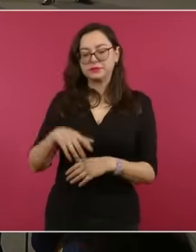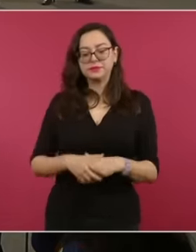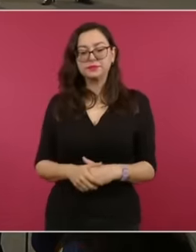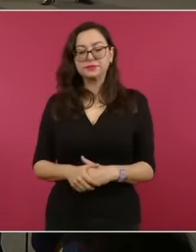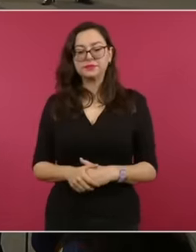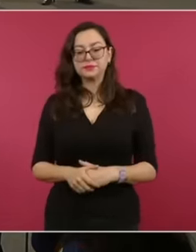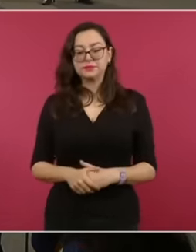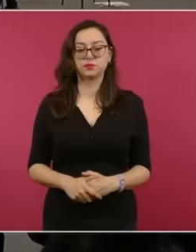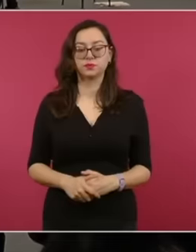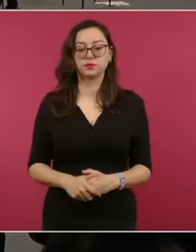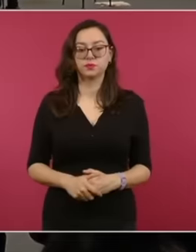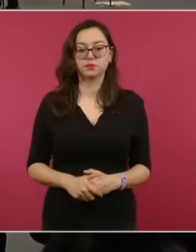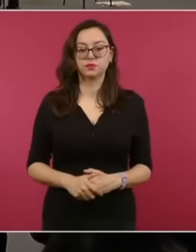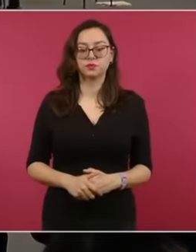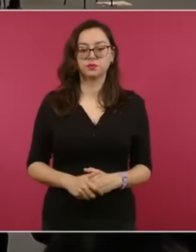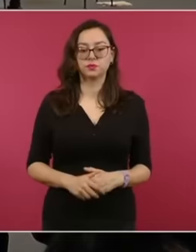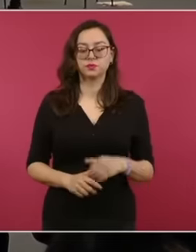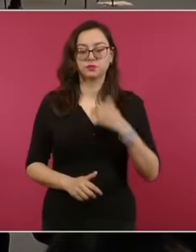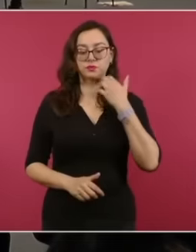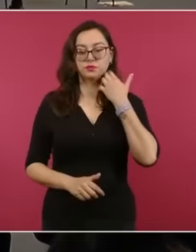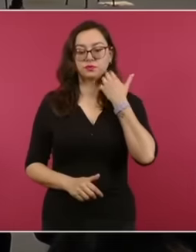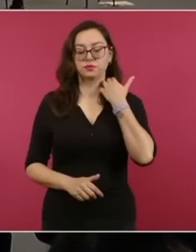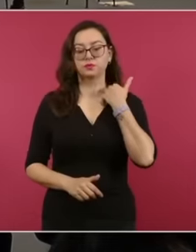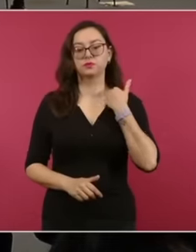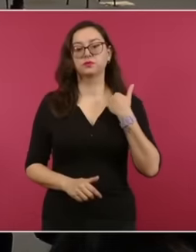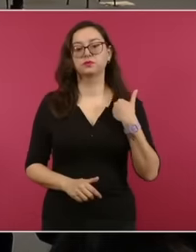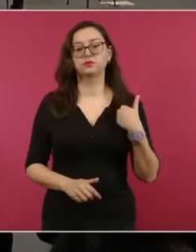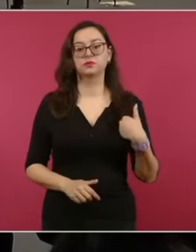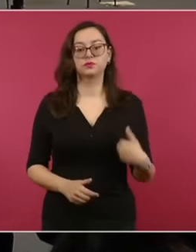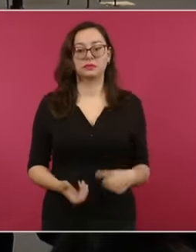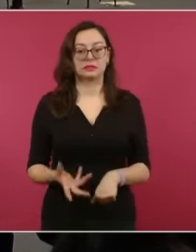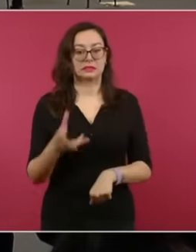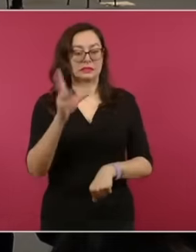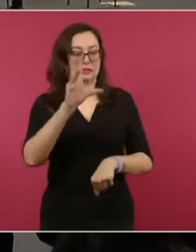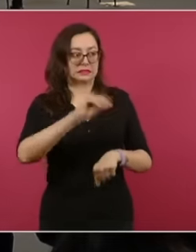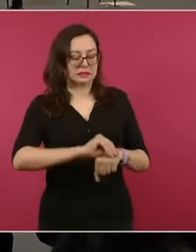President with sounds Mr. President I am not used to being behind the microphones